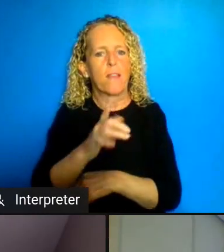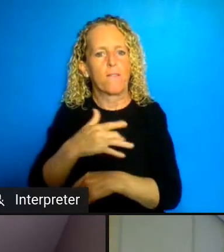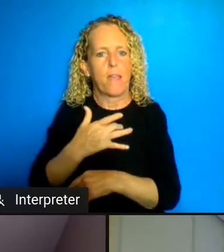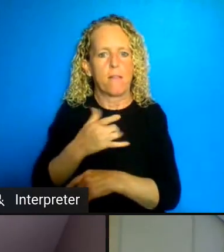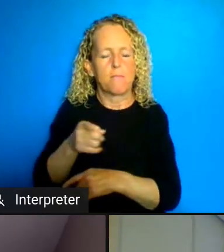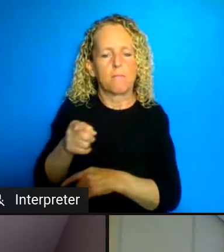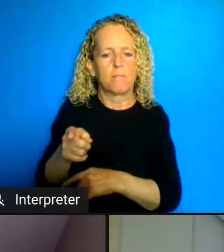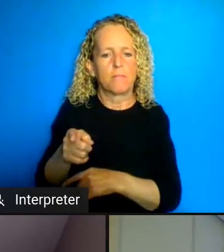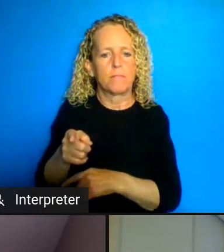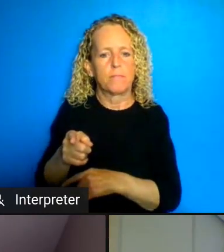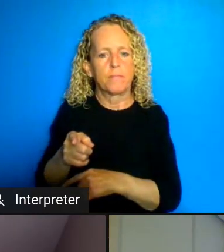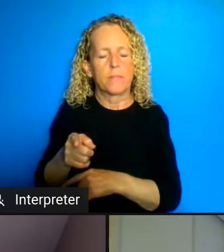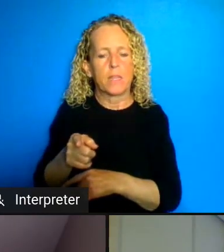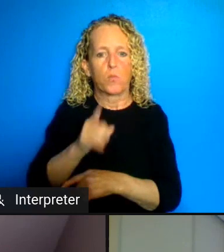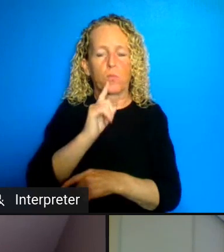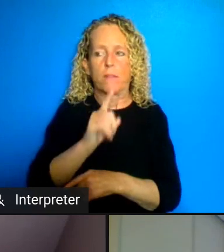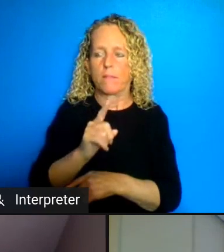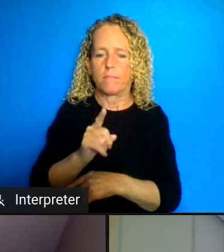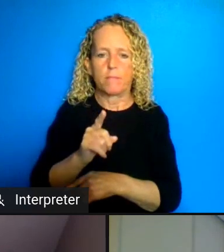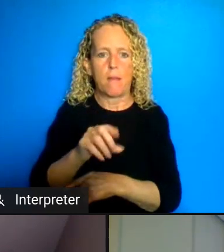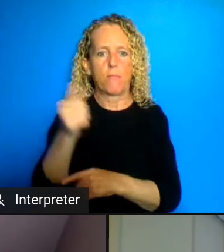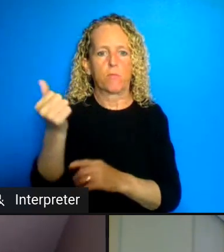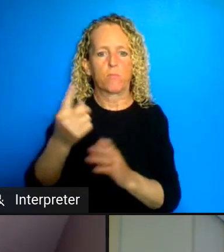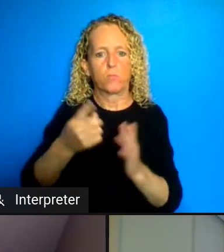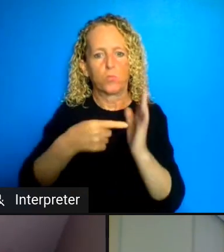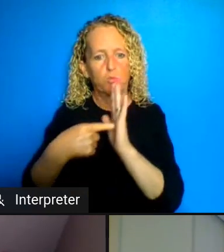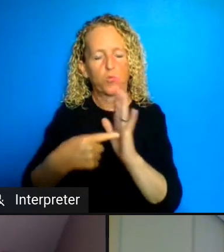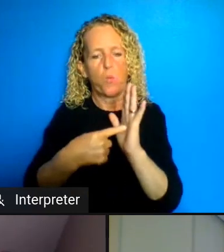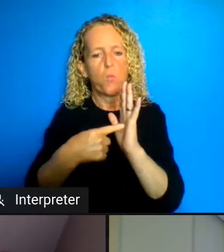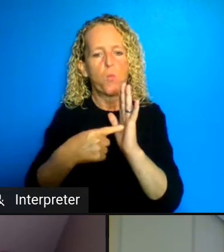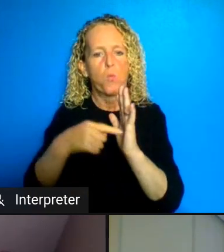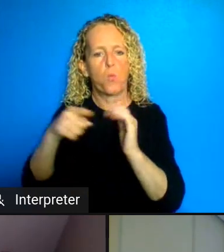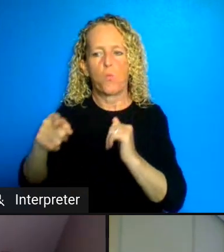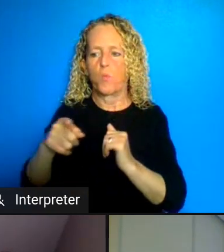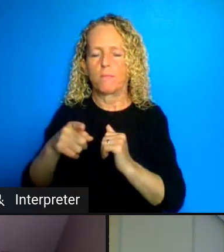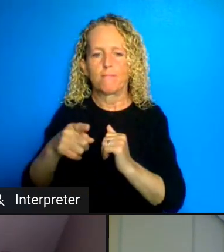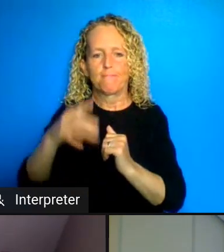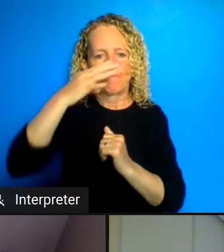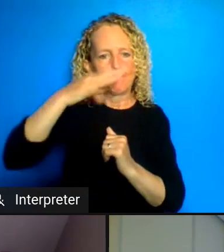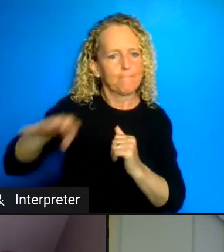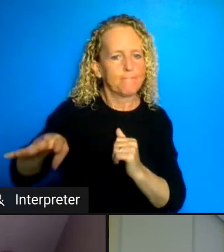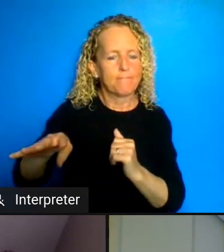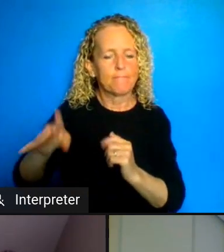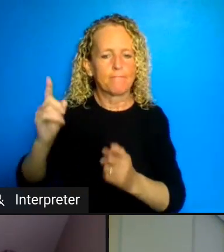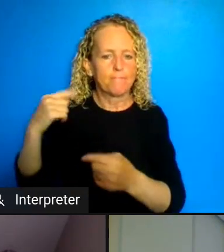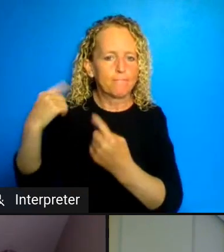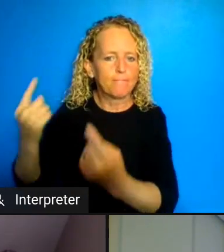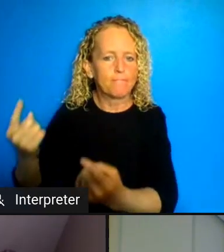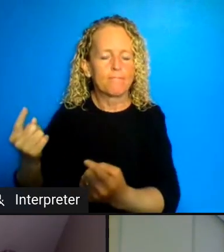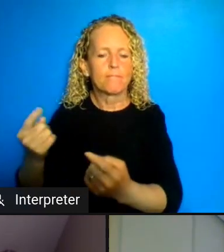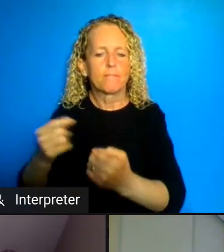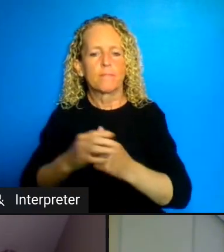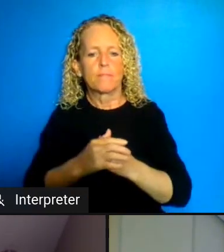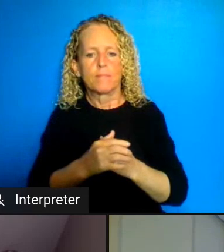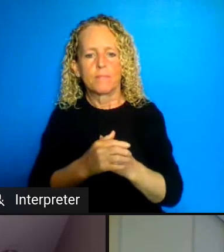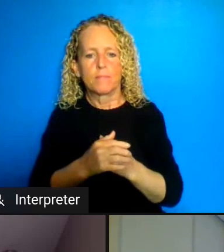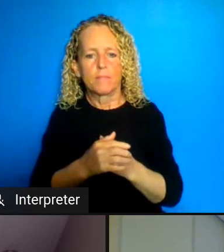gracious one the same kind of neglect and the same kind of indifference on the